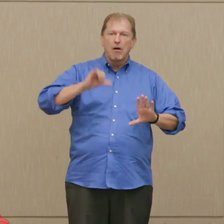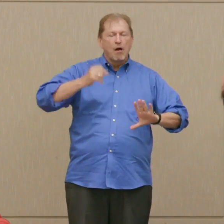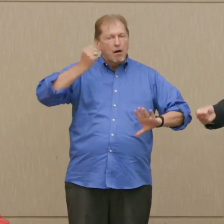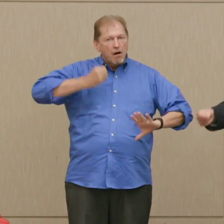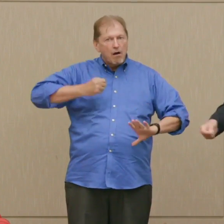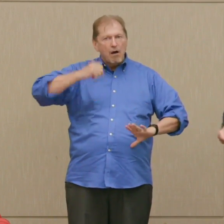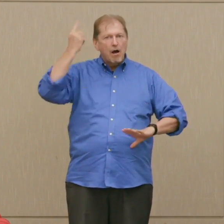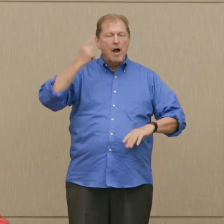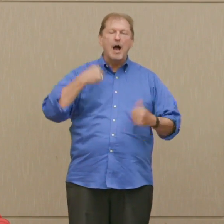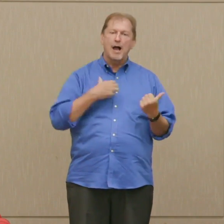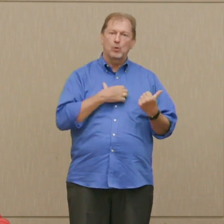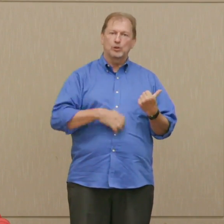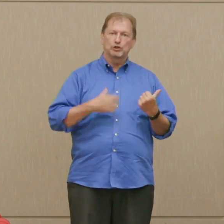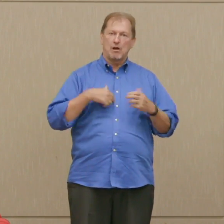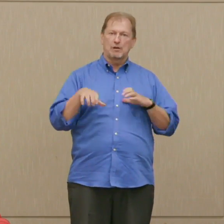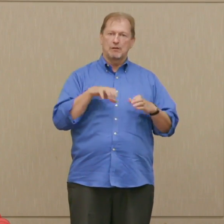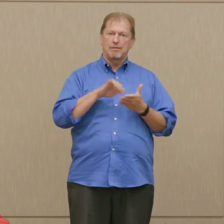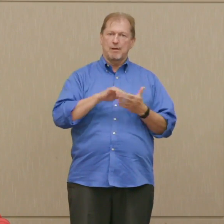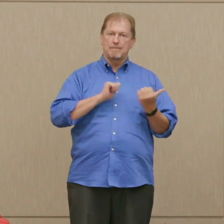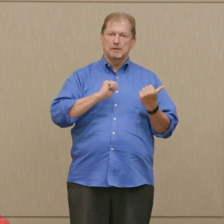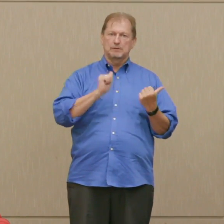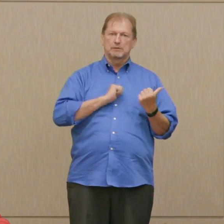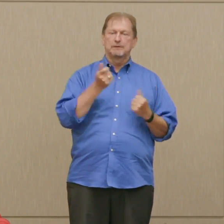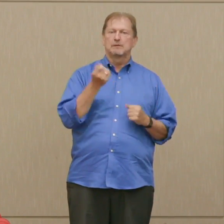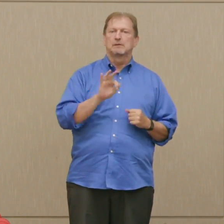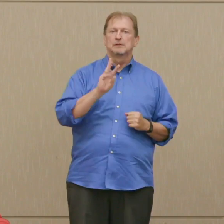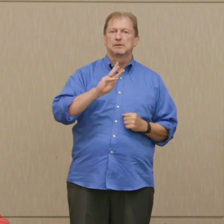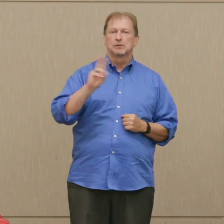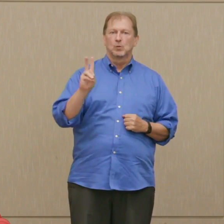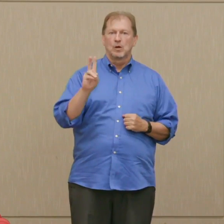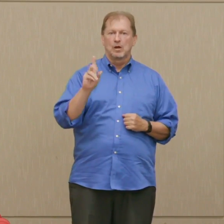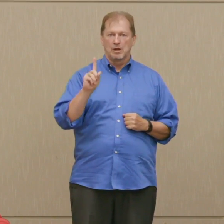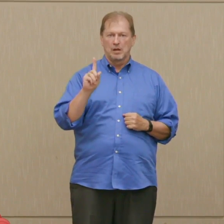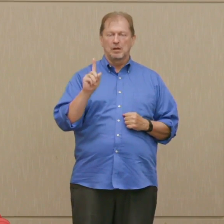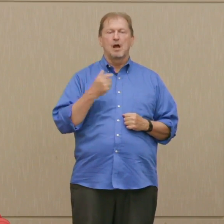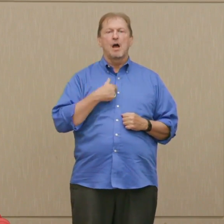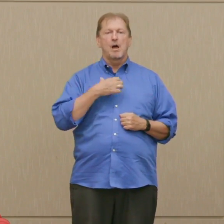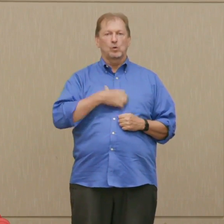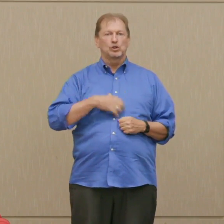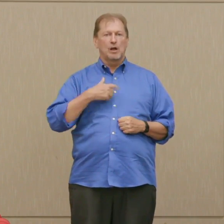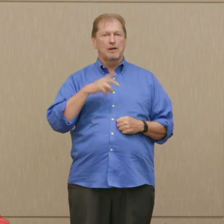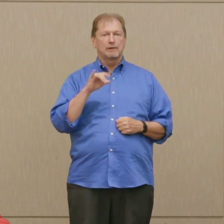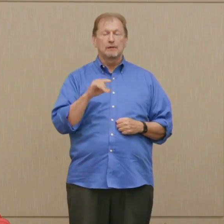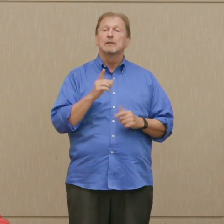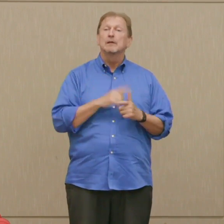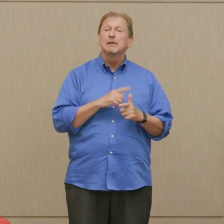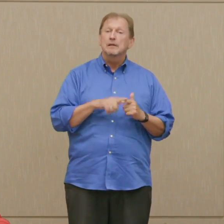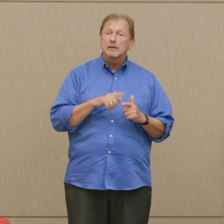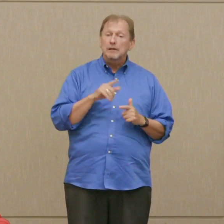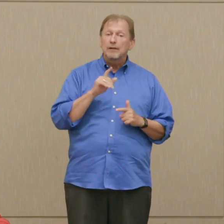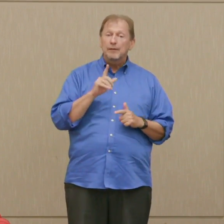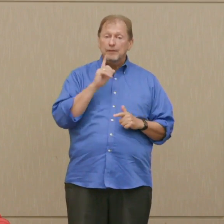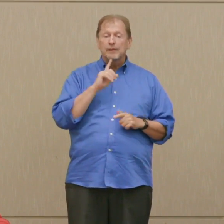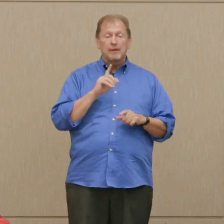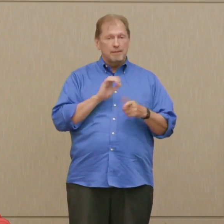which I wish I'd done in '61, you will almost surely be found out and be indicted and face